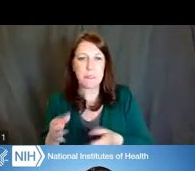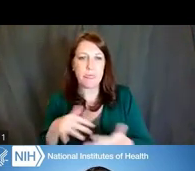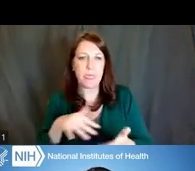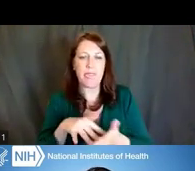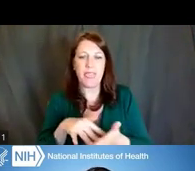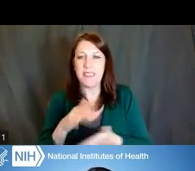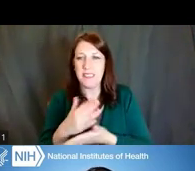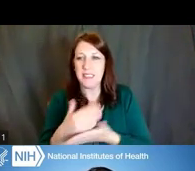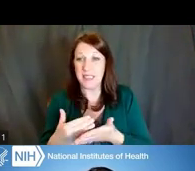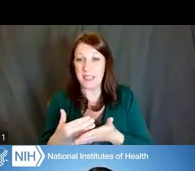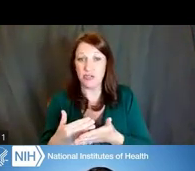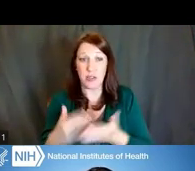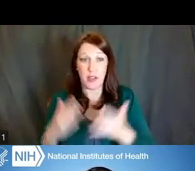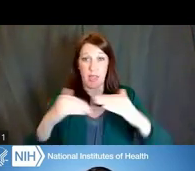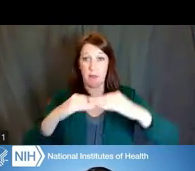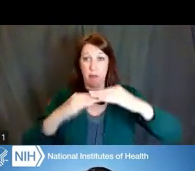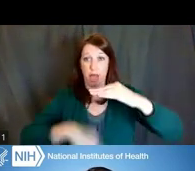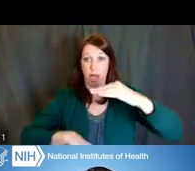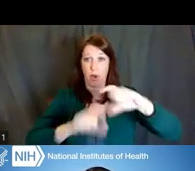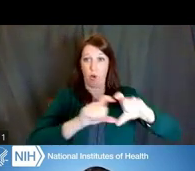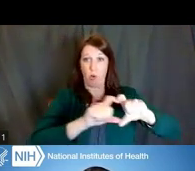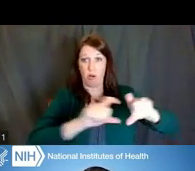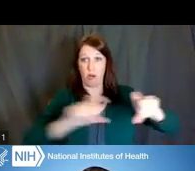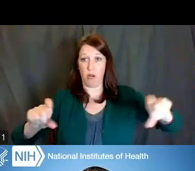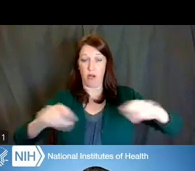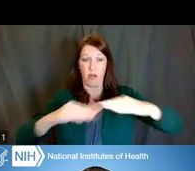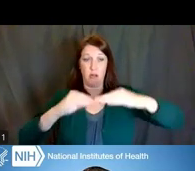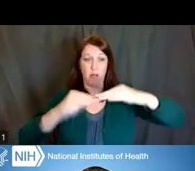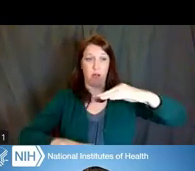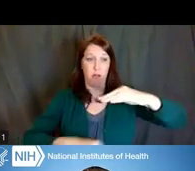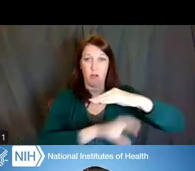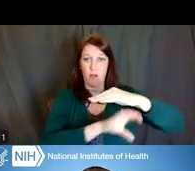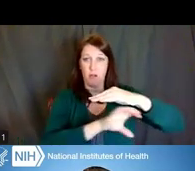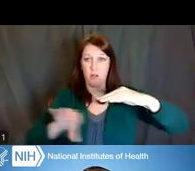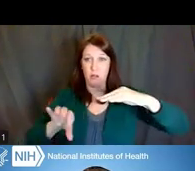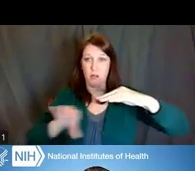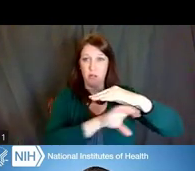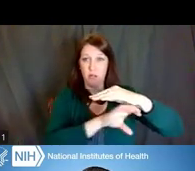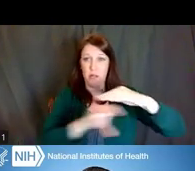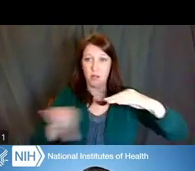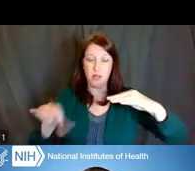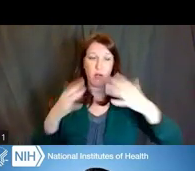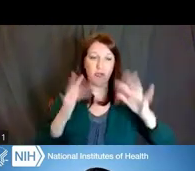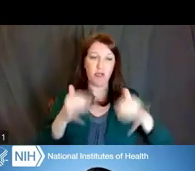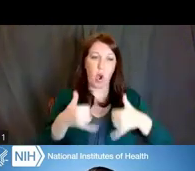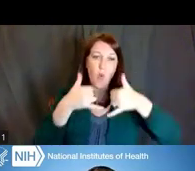Then below, it also gives you an indication of the applications that were actually awarded or funded,